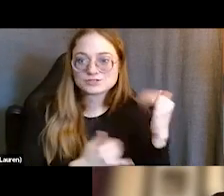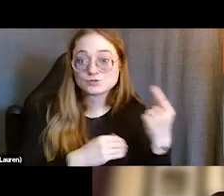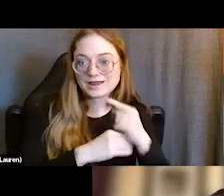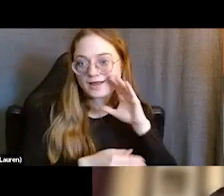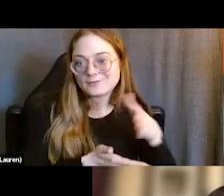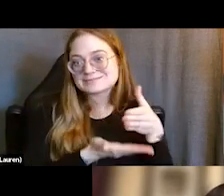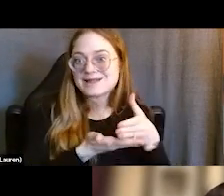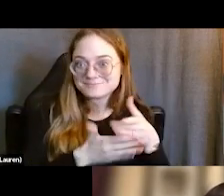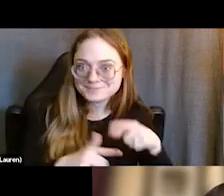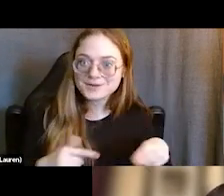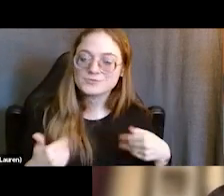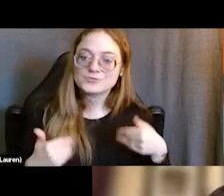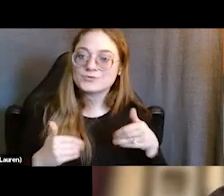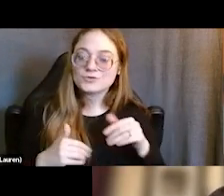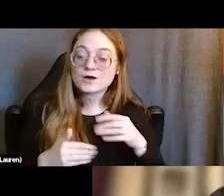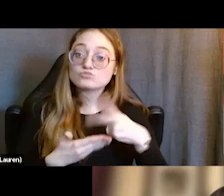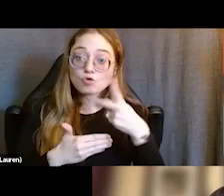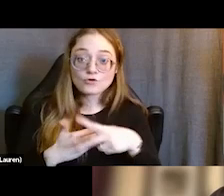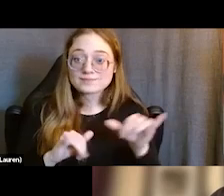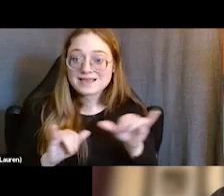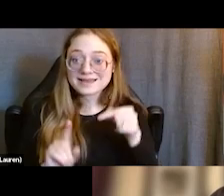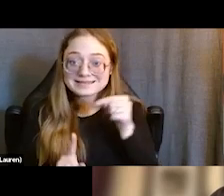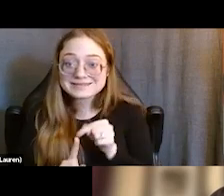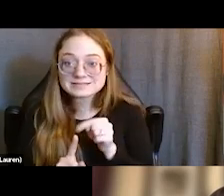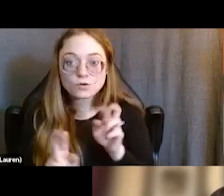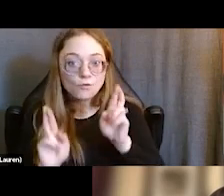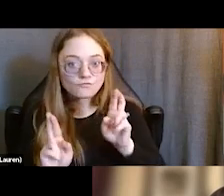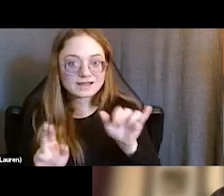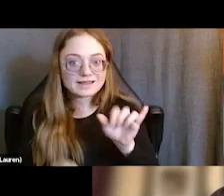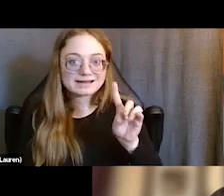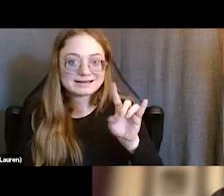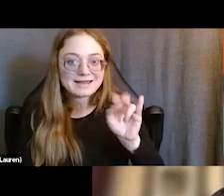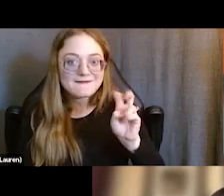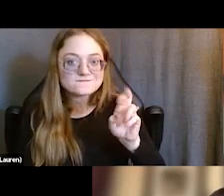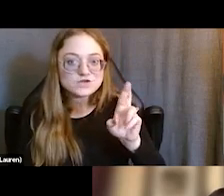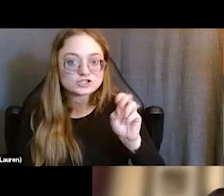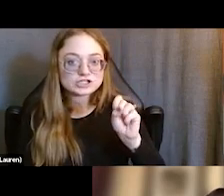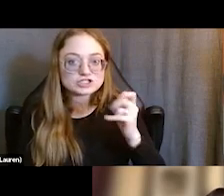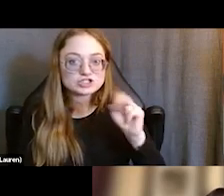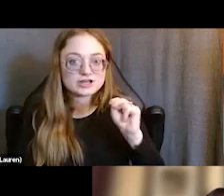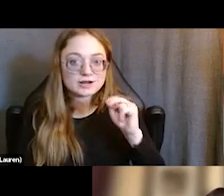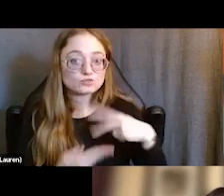But just to say programs like this and hopefully like the diversion programs you heard about or some of you heard about in panel one today,